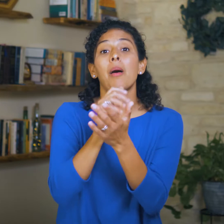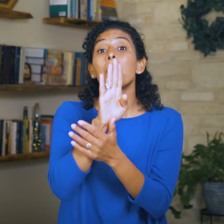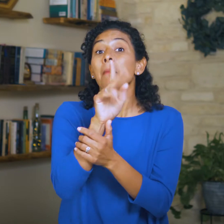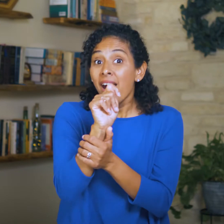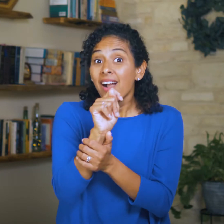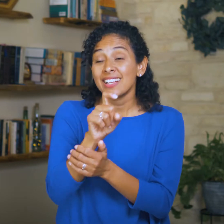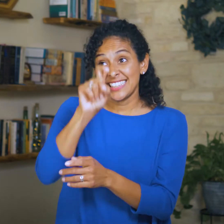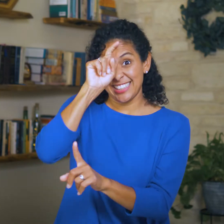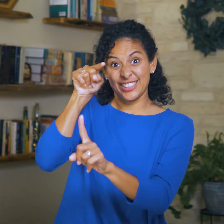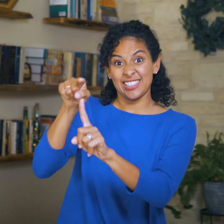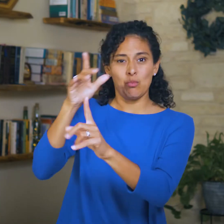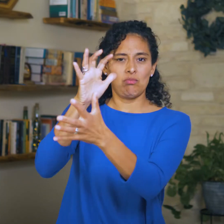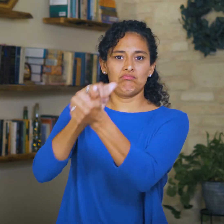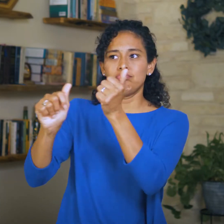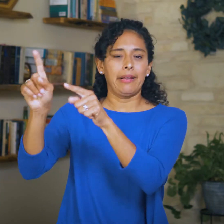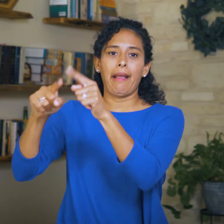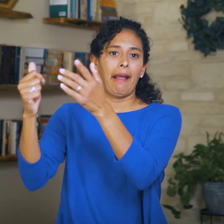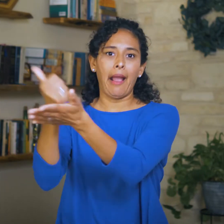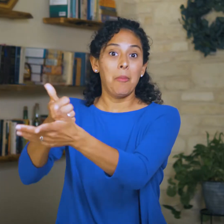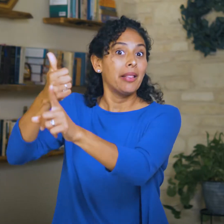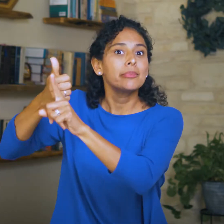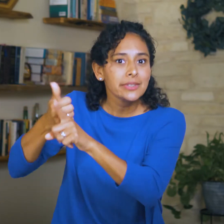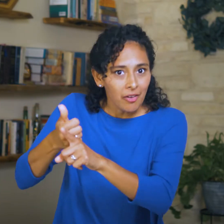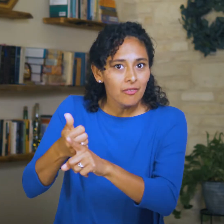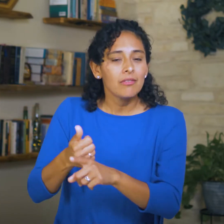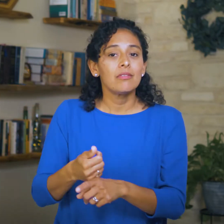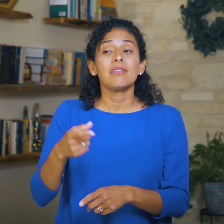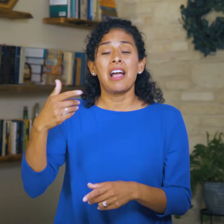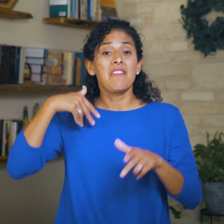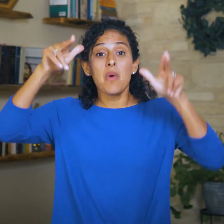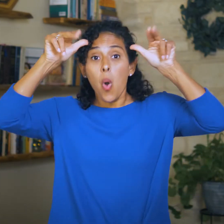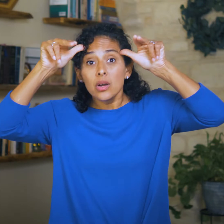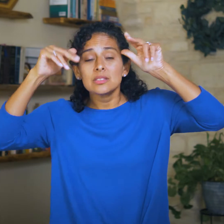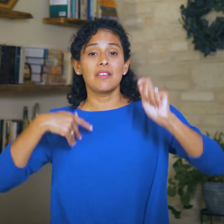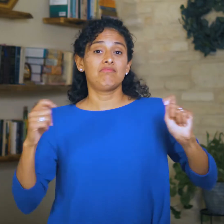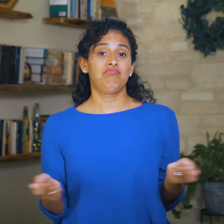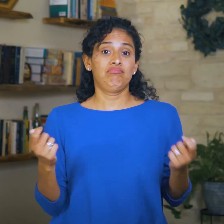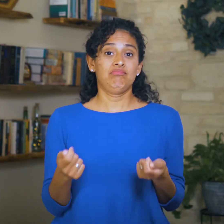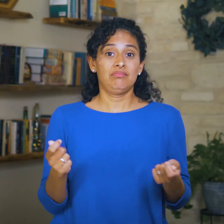but Egypt will be rendered helpless themselves. They may have horses and chariots,